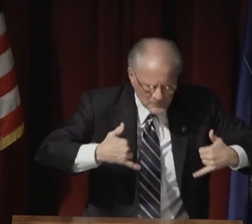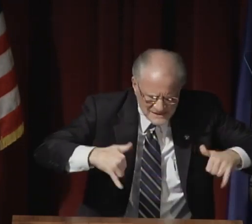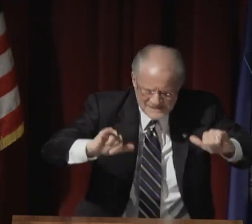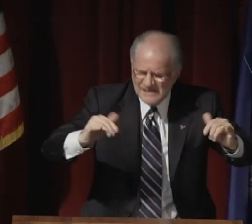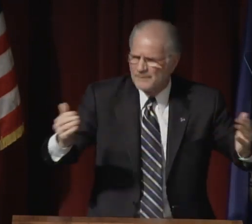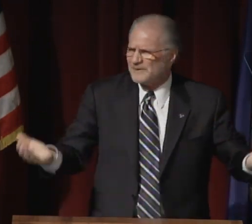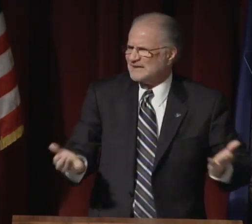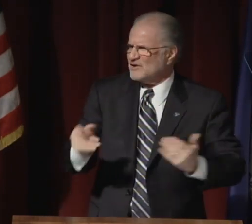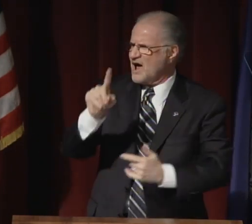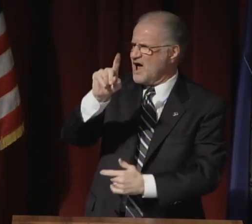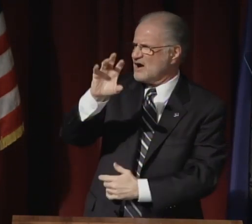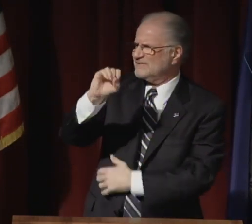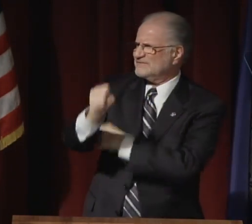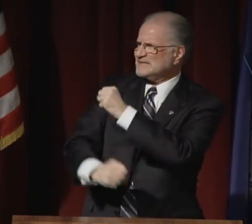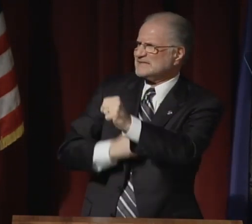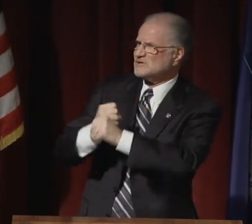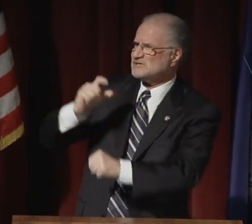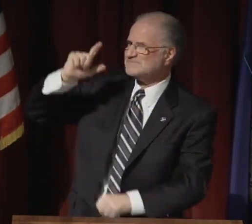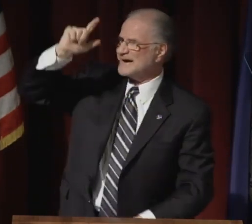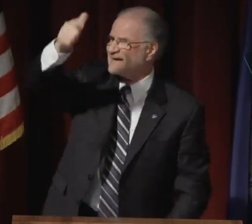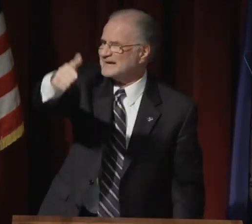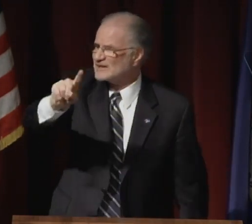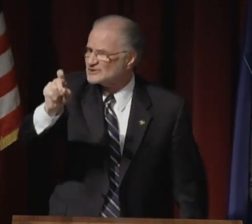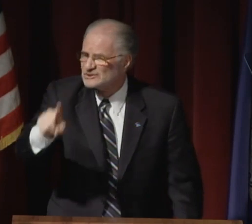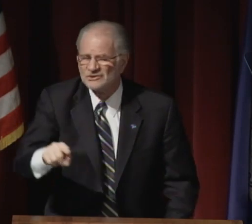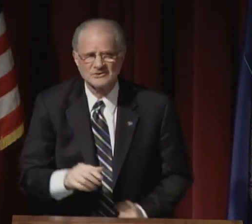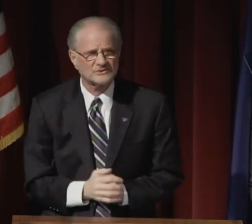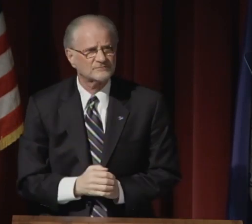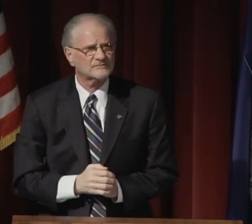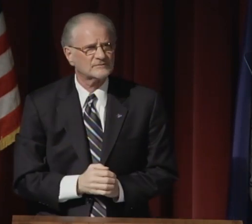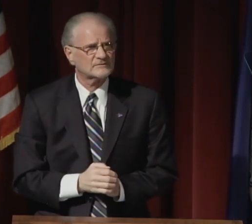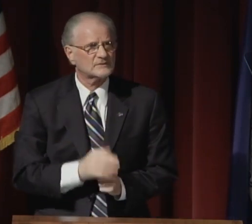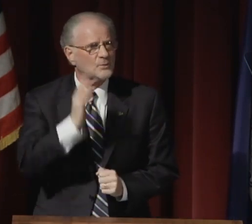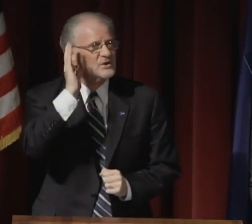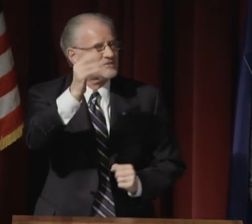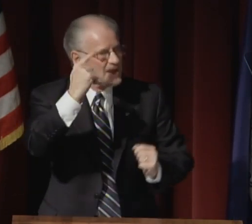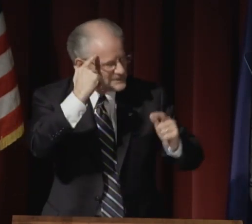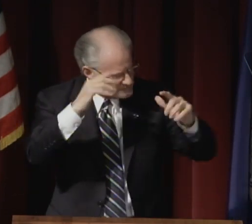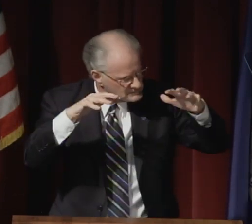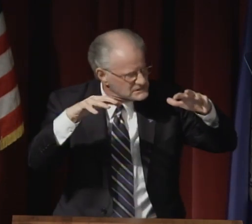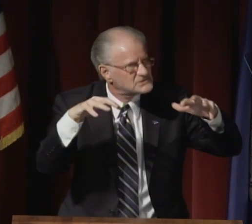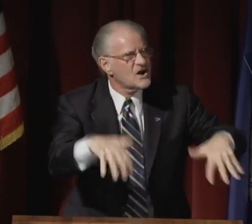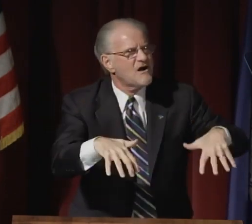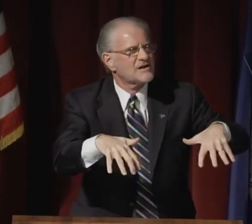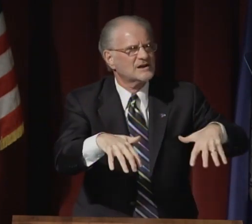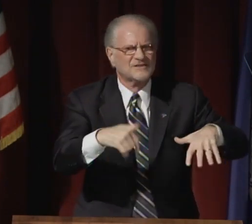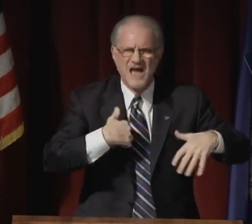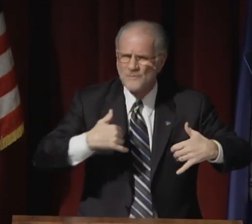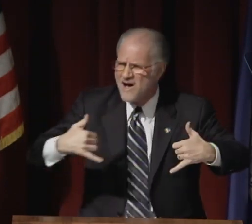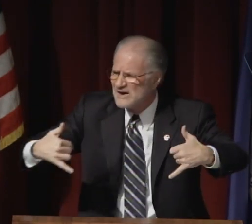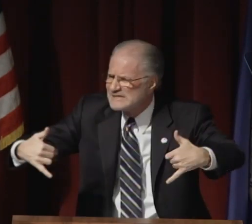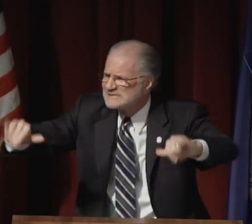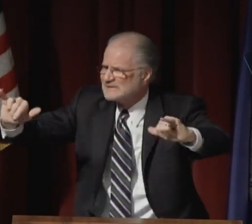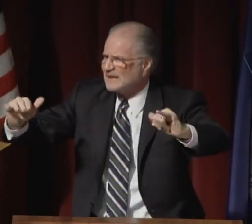Did they consider we would be here 150 years later?